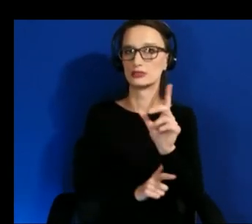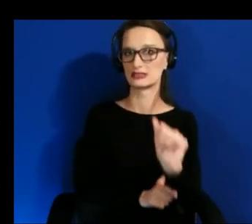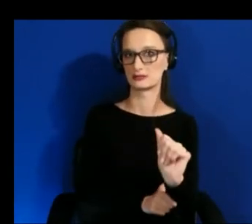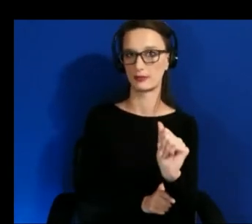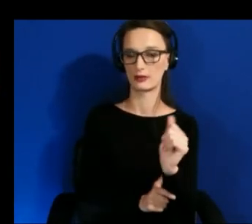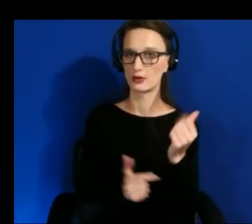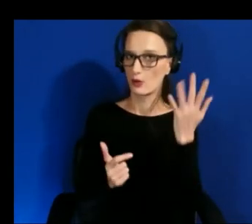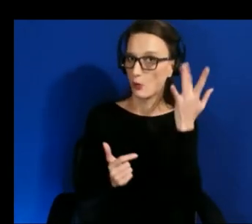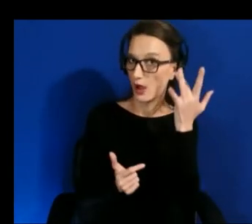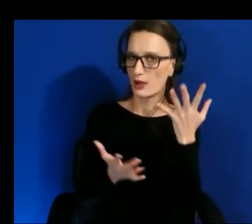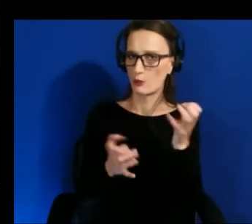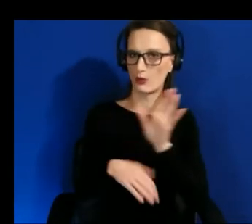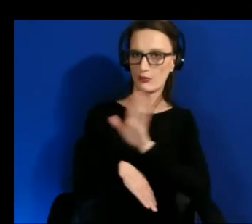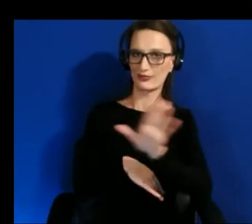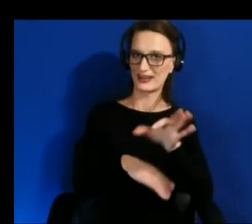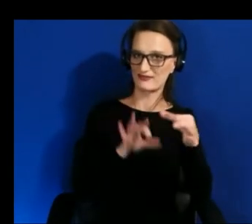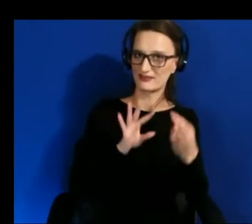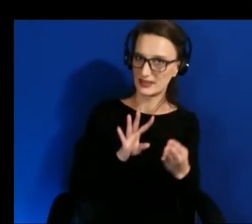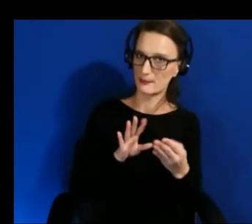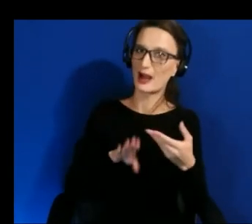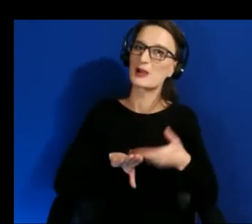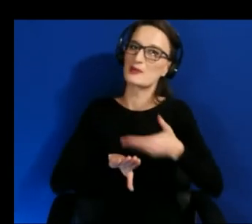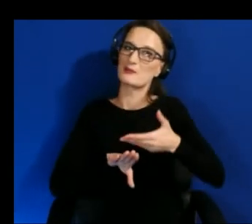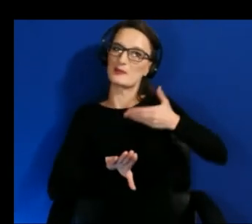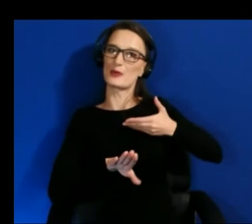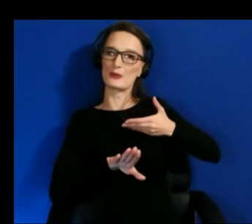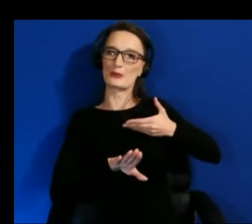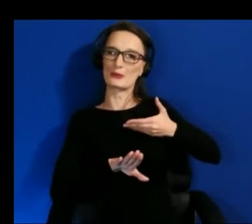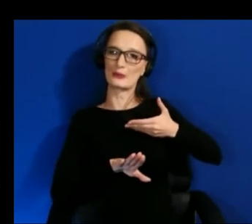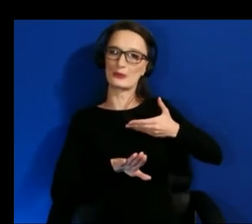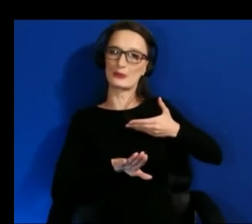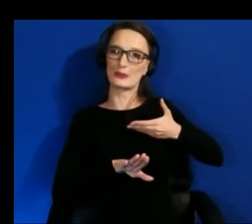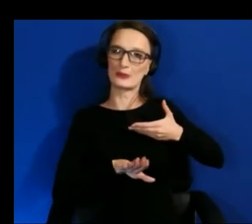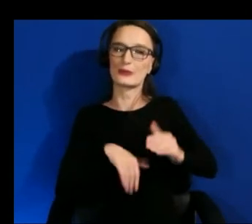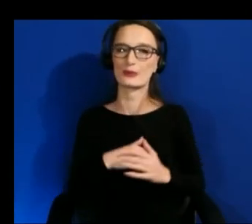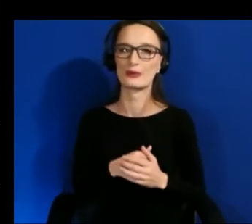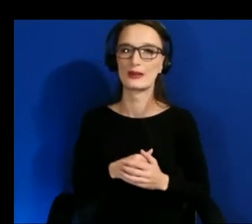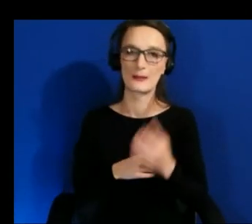in an earlier stage than that but at this in this specific project it was at the stage of comparing